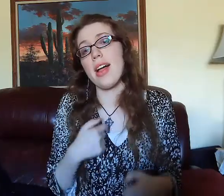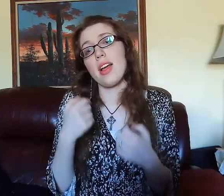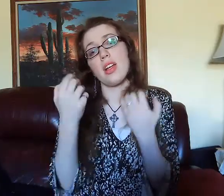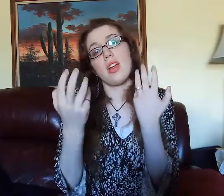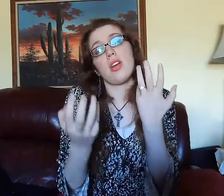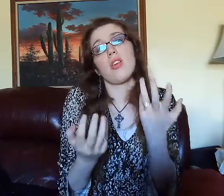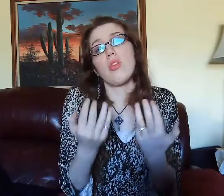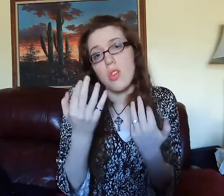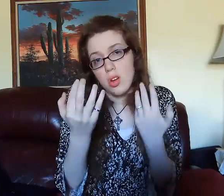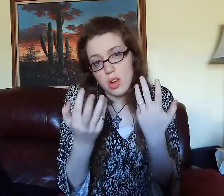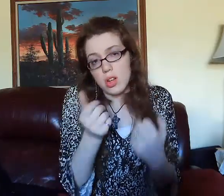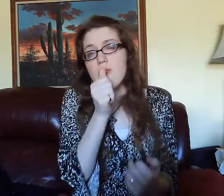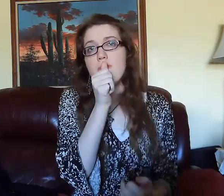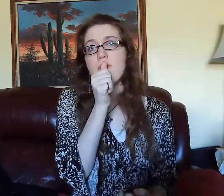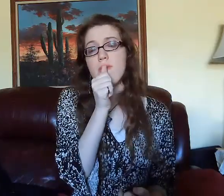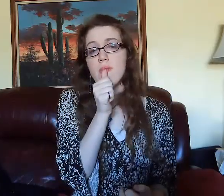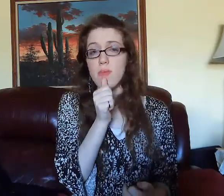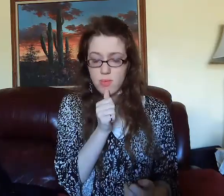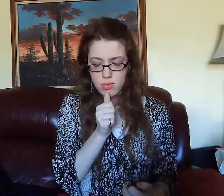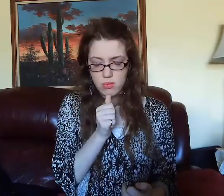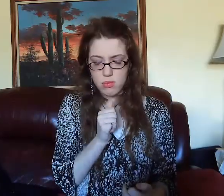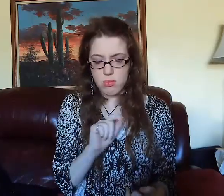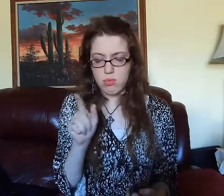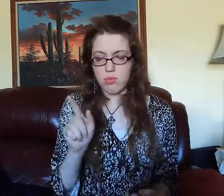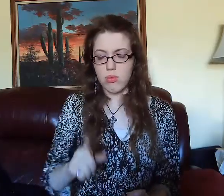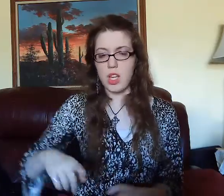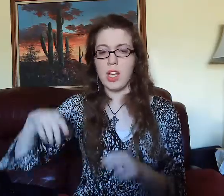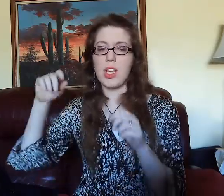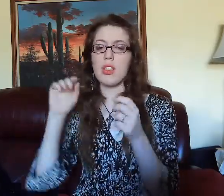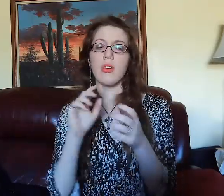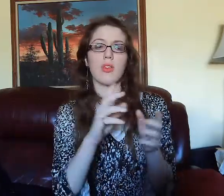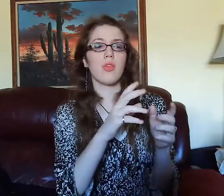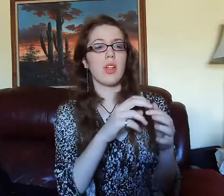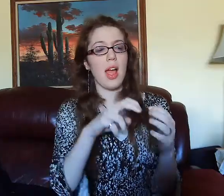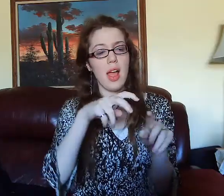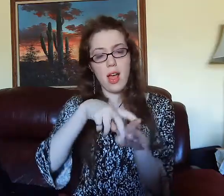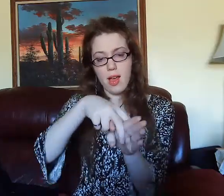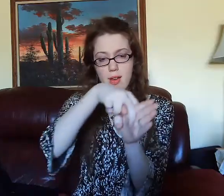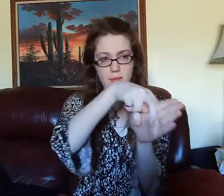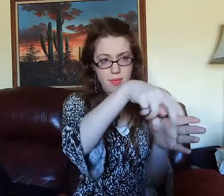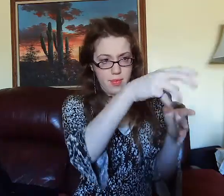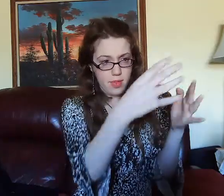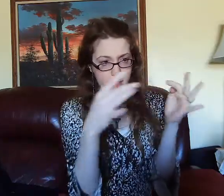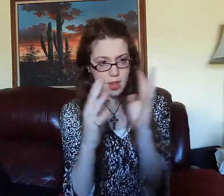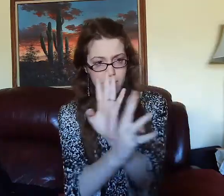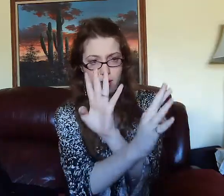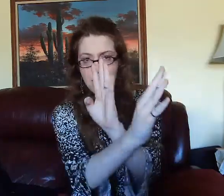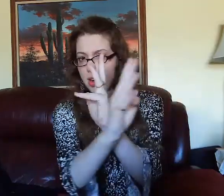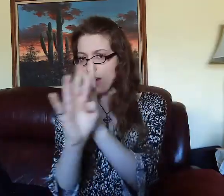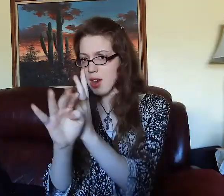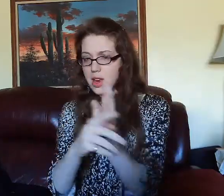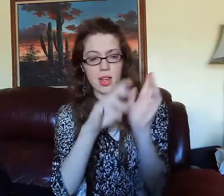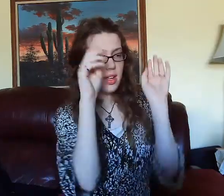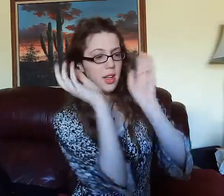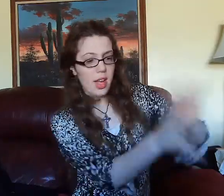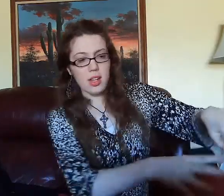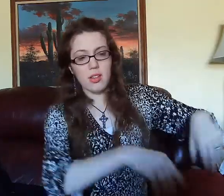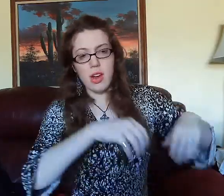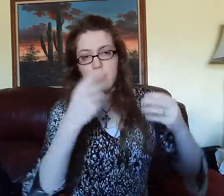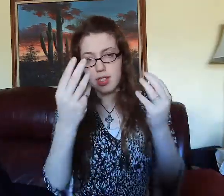I WAIT SUFFERING, HE THROW-DOWN, HORSE-RIDER HORSE-RIDER RANKS/LINES, SHOVE-AWAY.